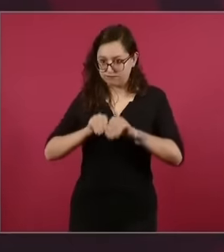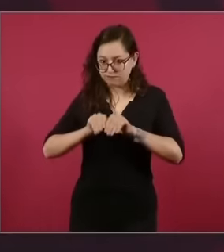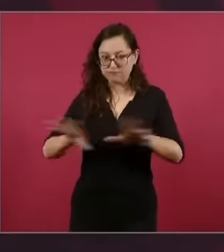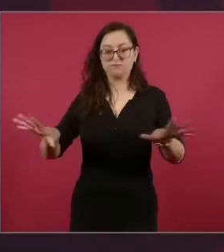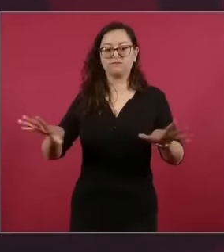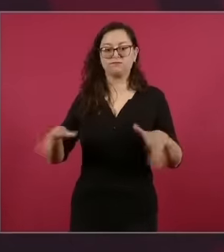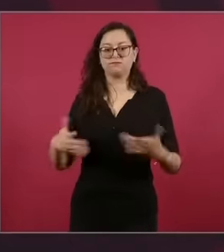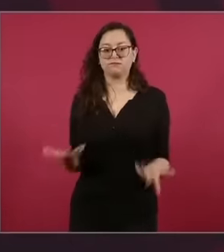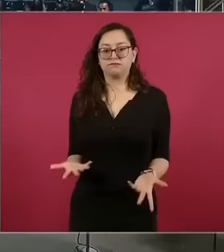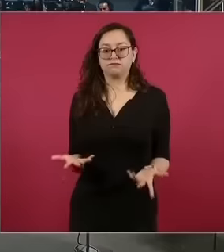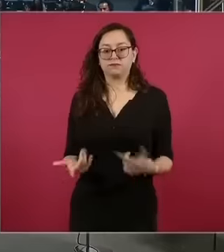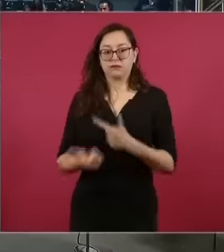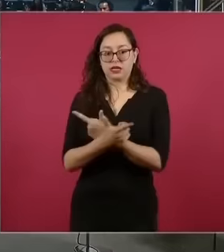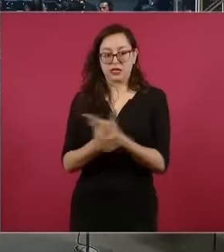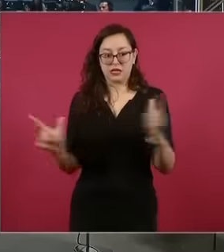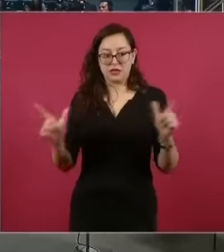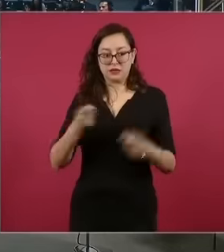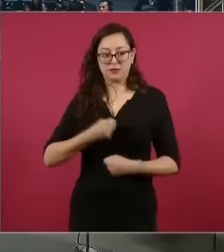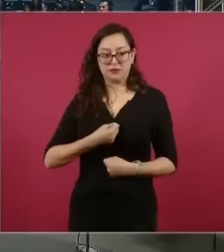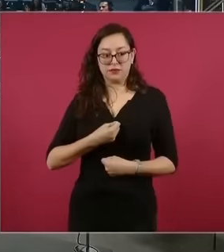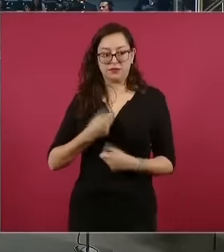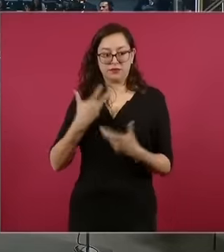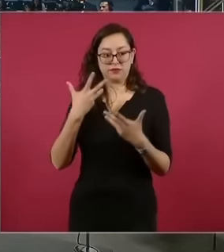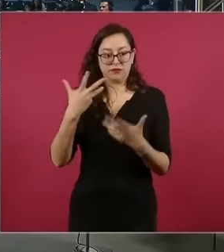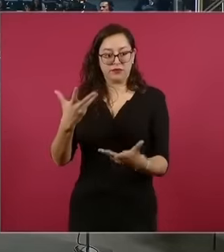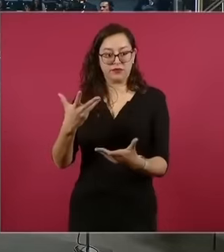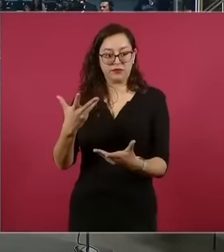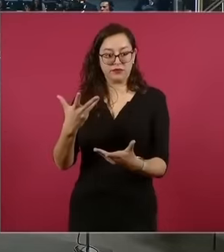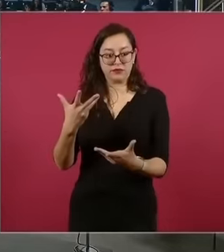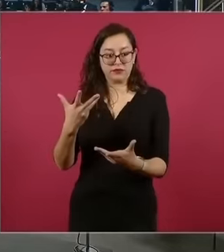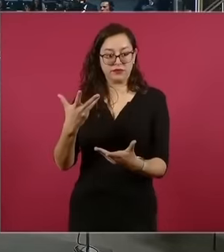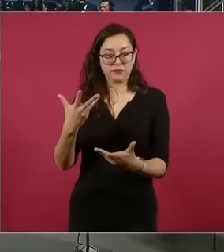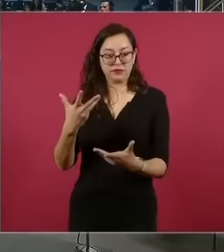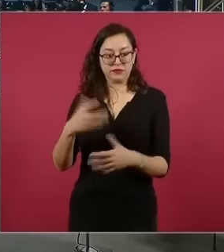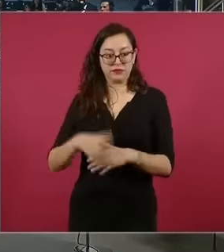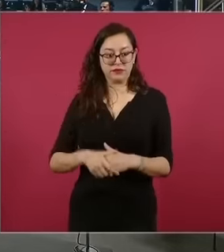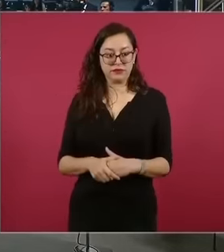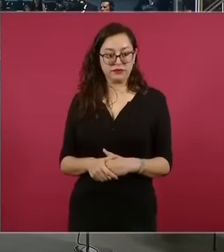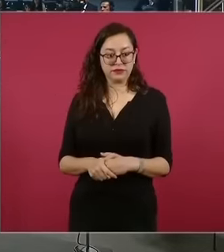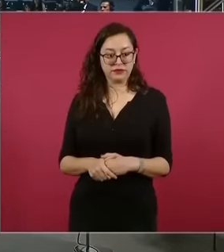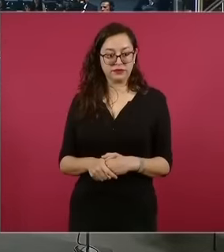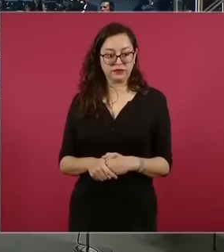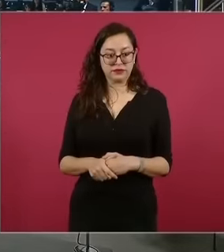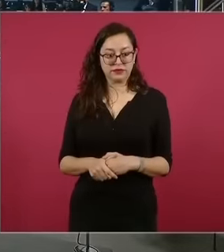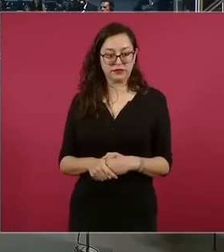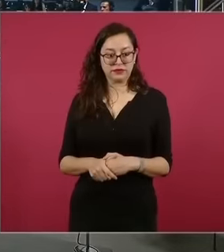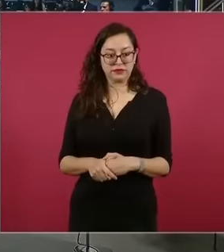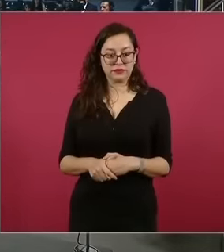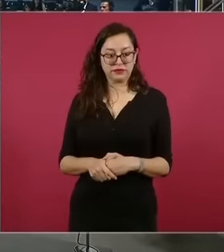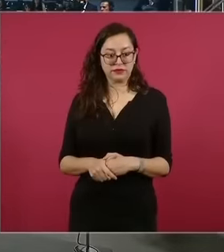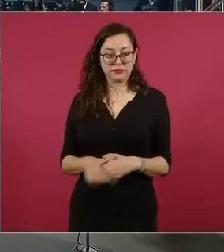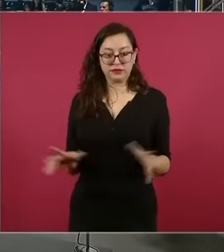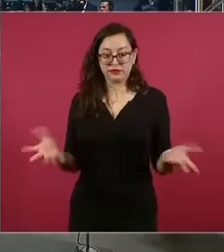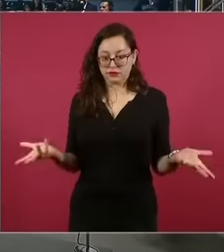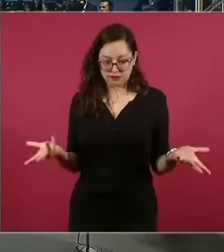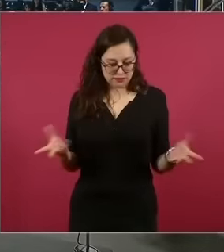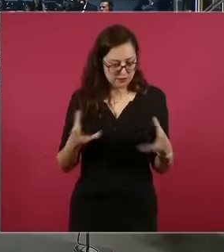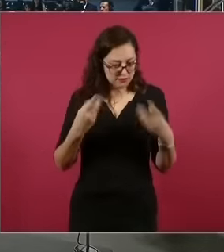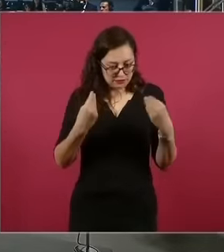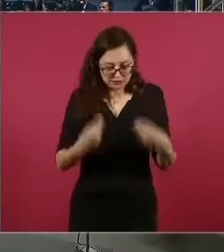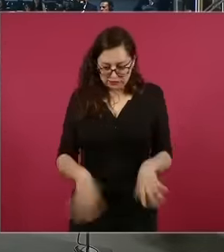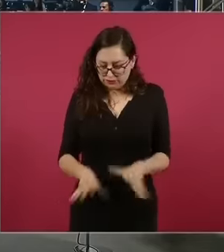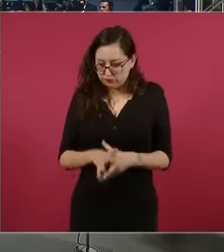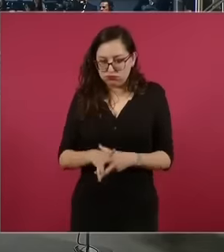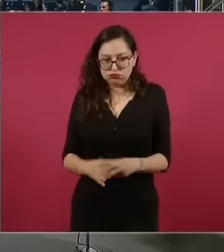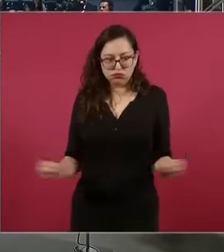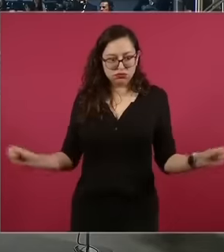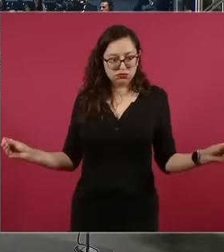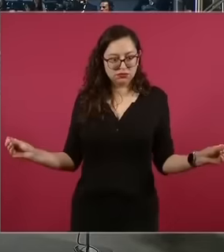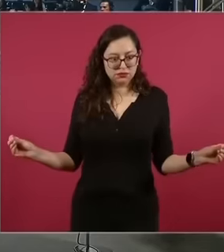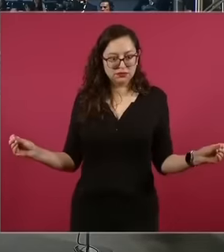freedom did not disappear,